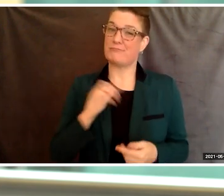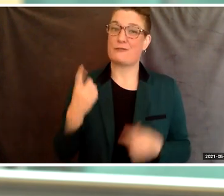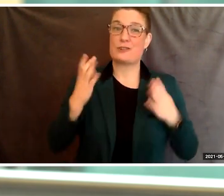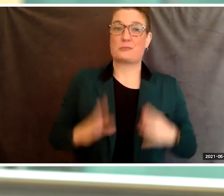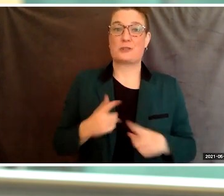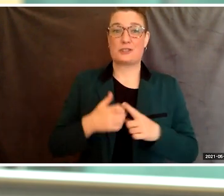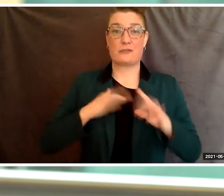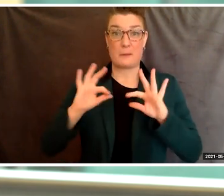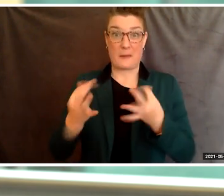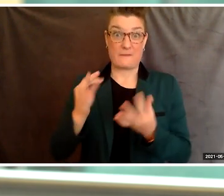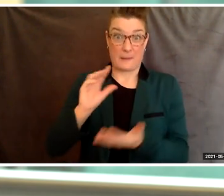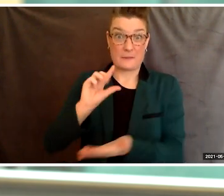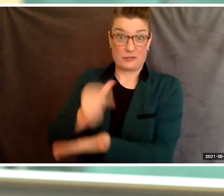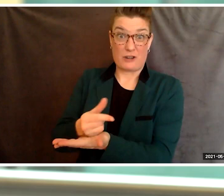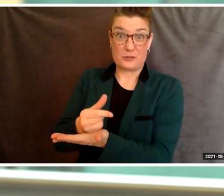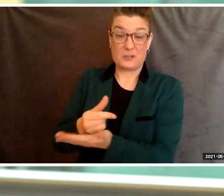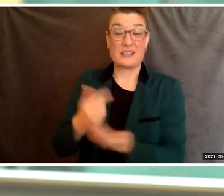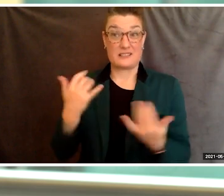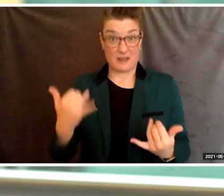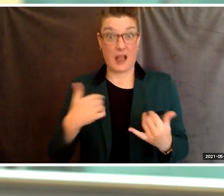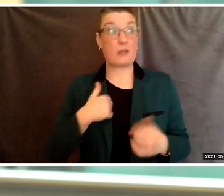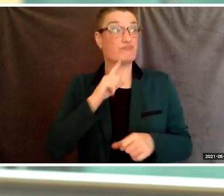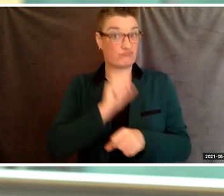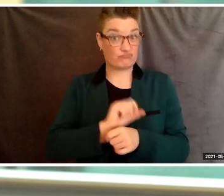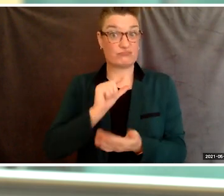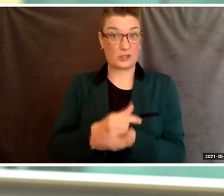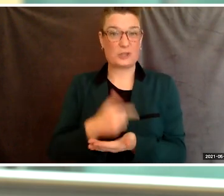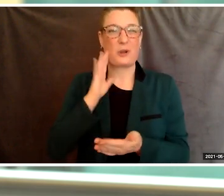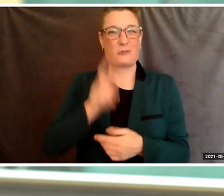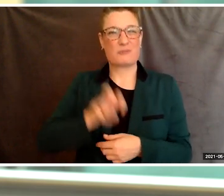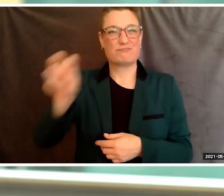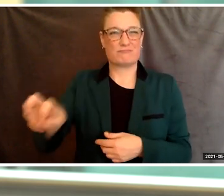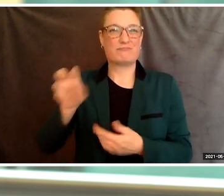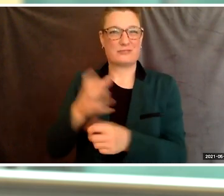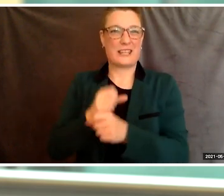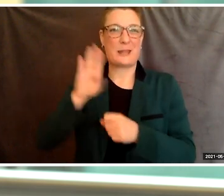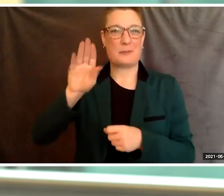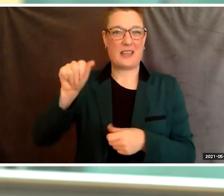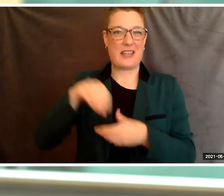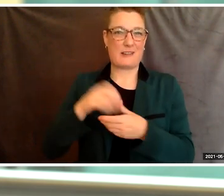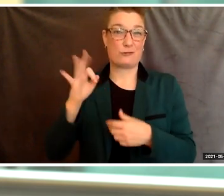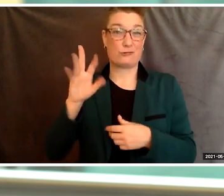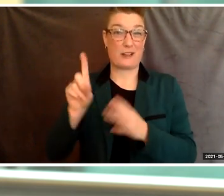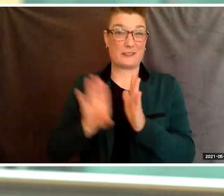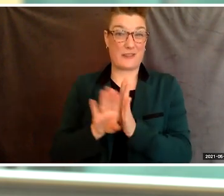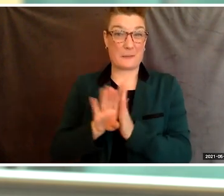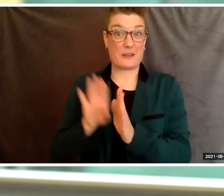And now that I am, I am moving on to receive a bachelor's in child development. I chose child development as my major,